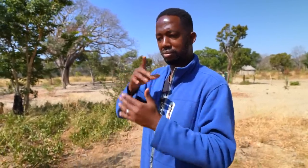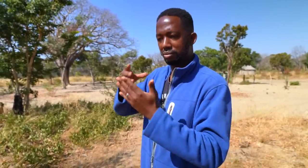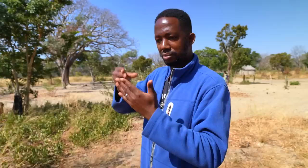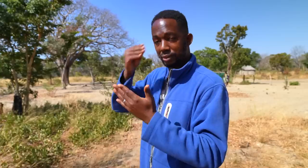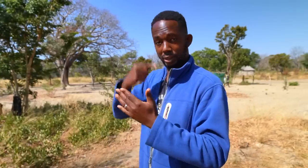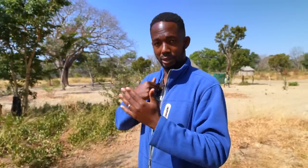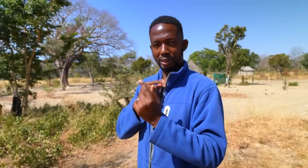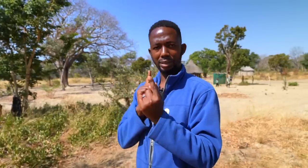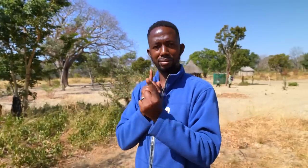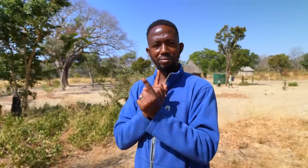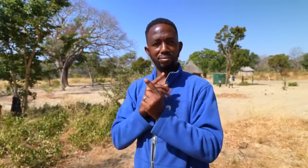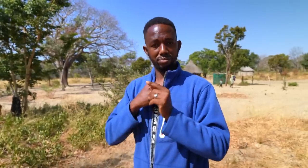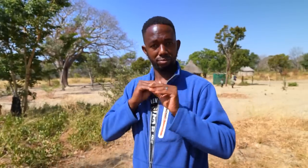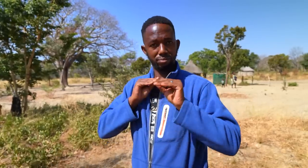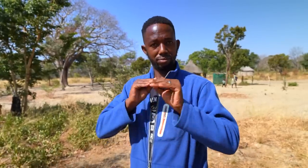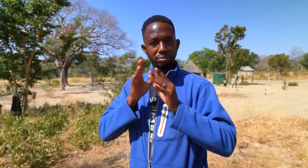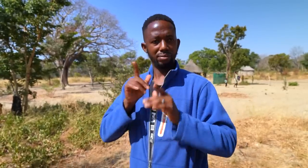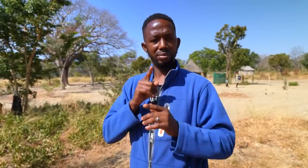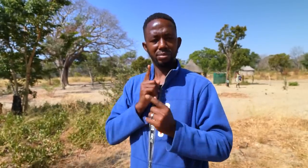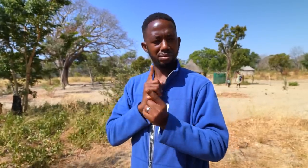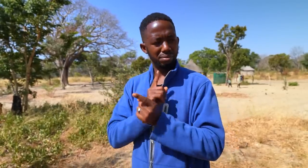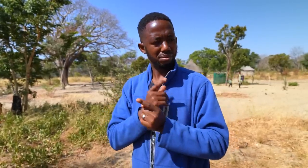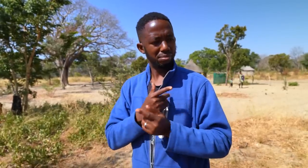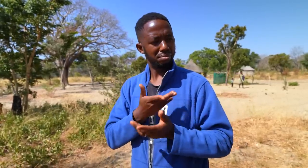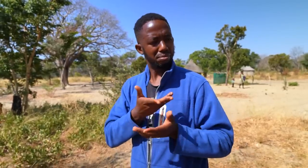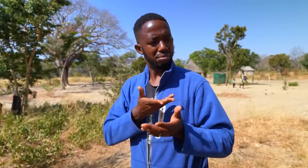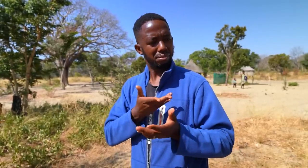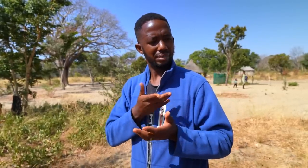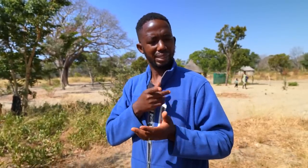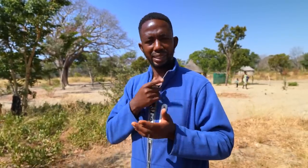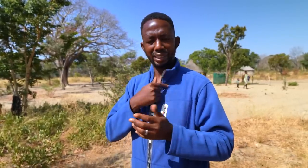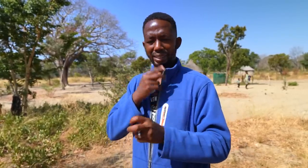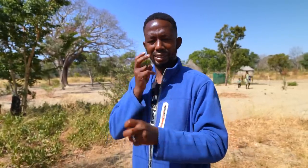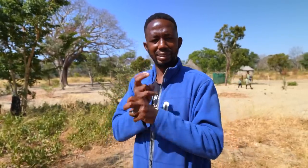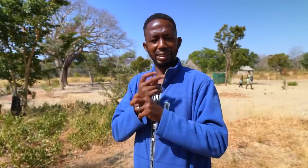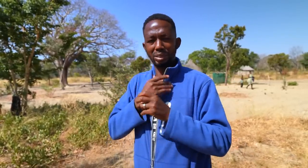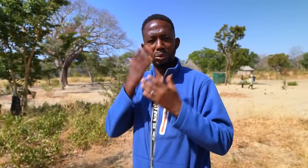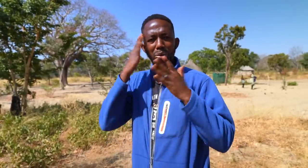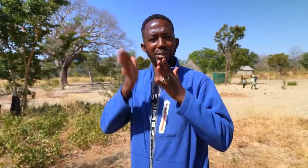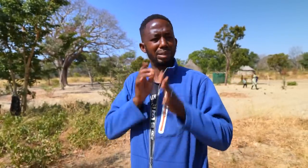It wasn’t easy at first,